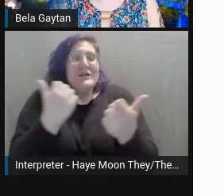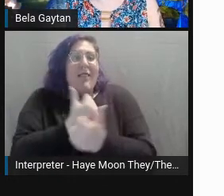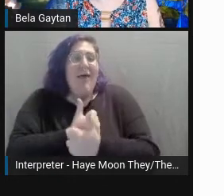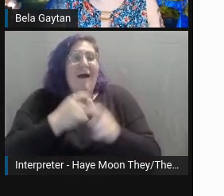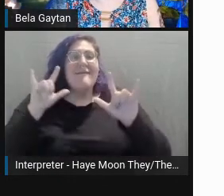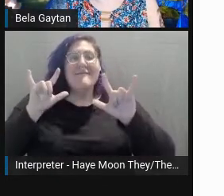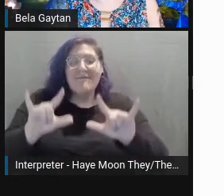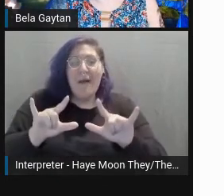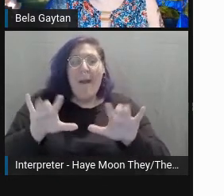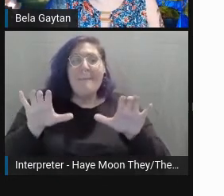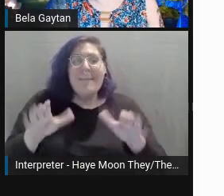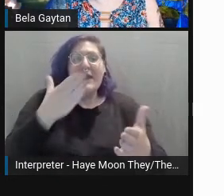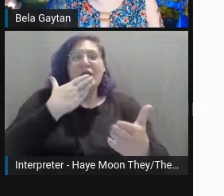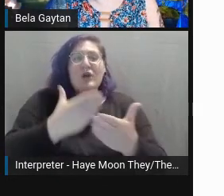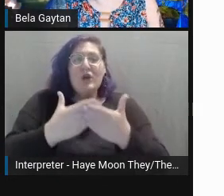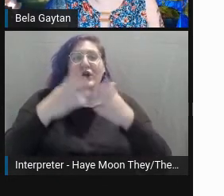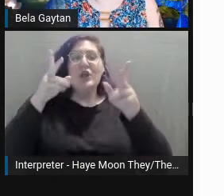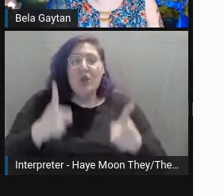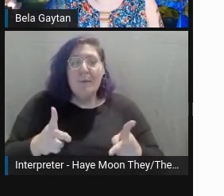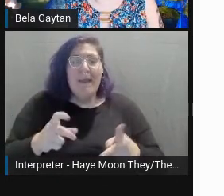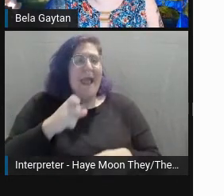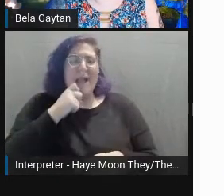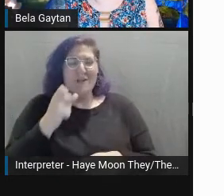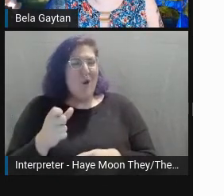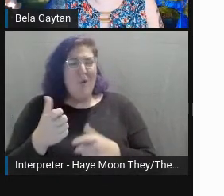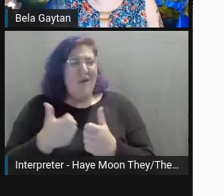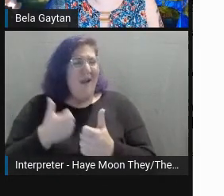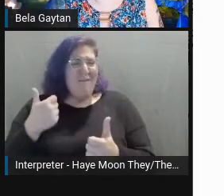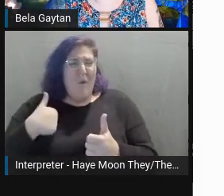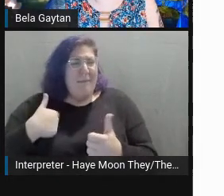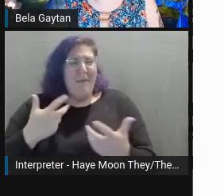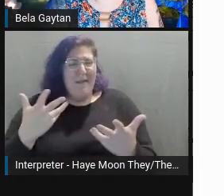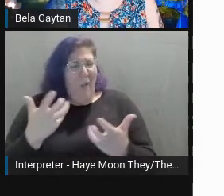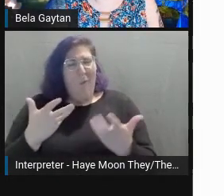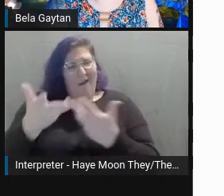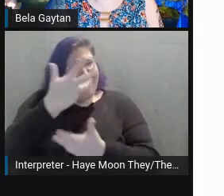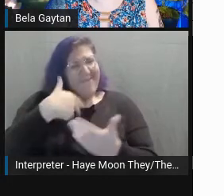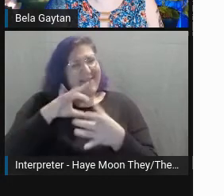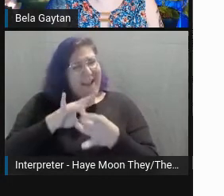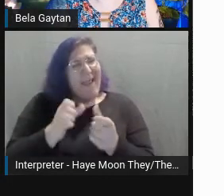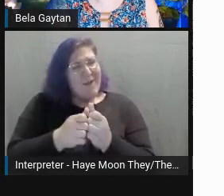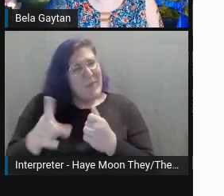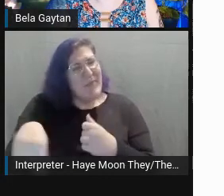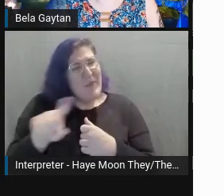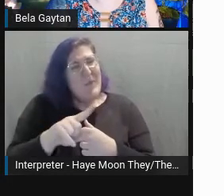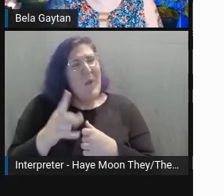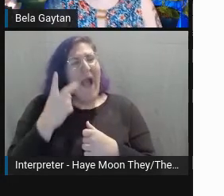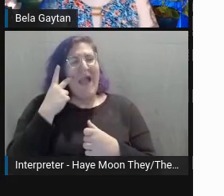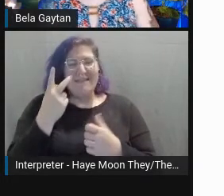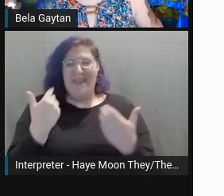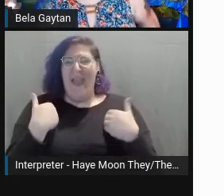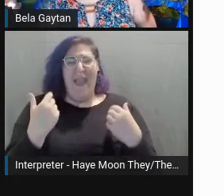and don't be a stranger because I would absolutely love to connect. Again, I see that I have many spaces here, I will fix this.